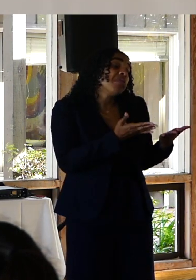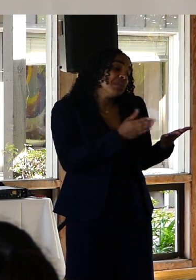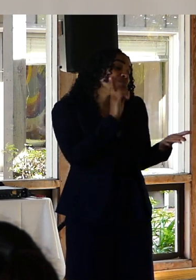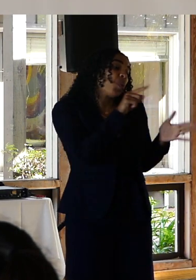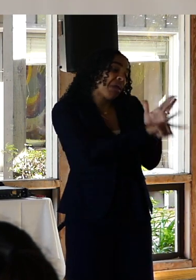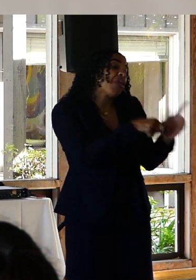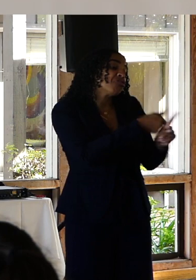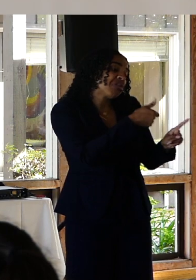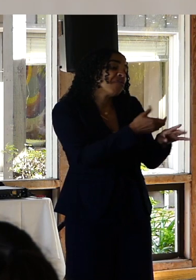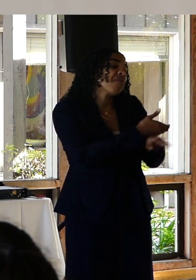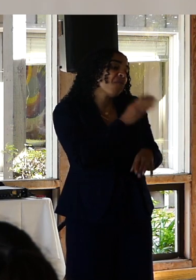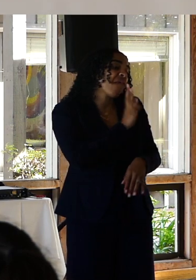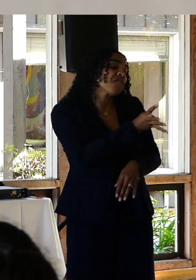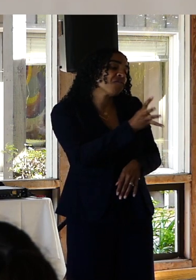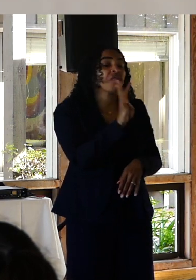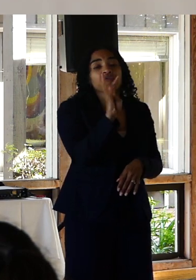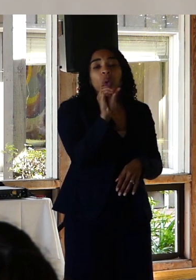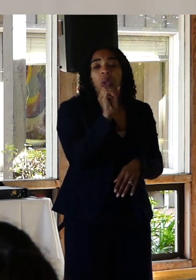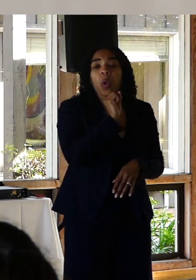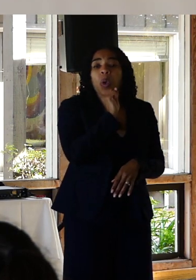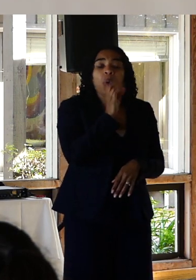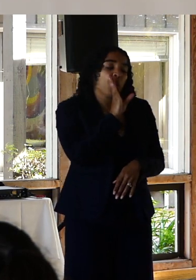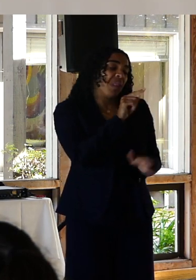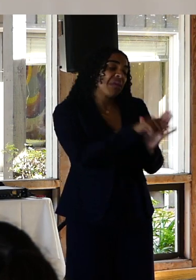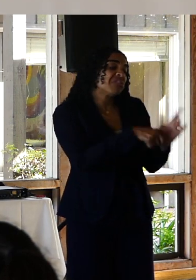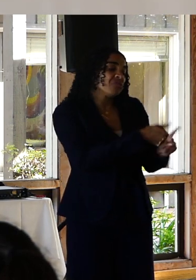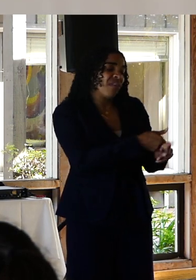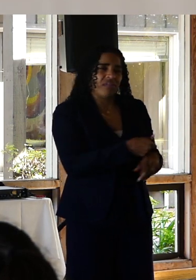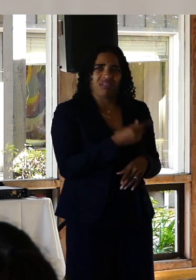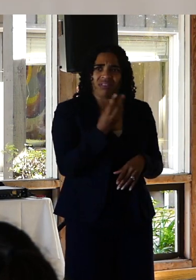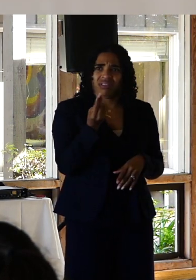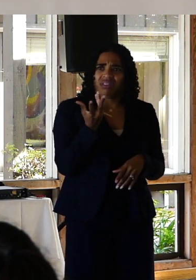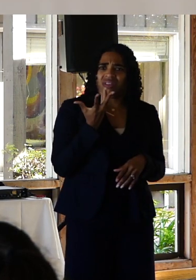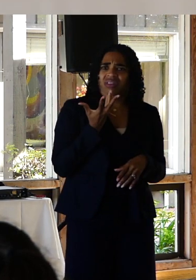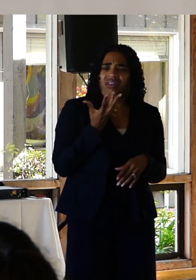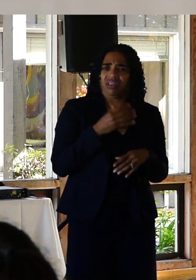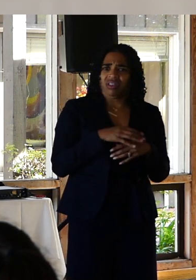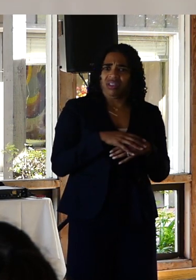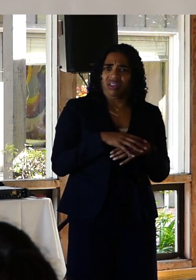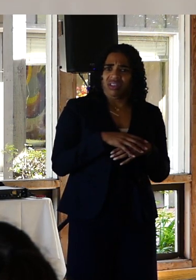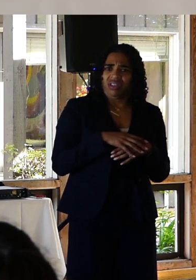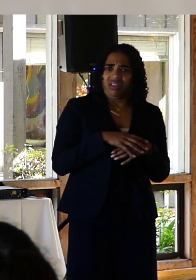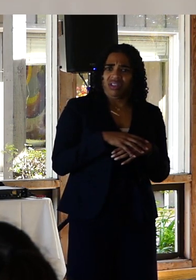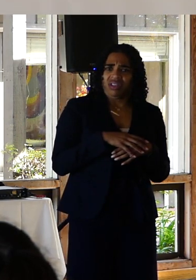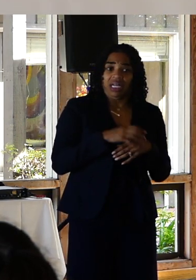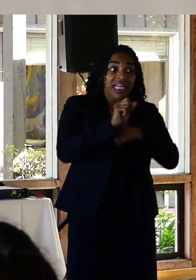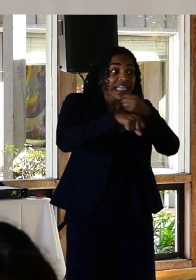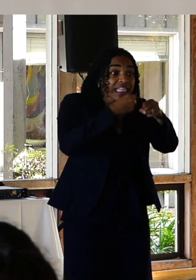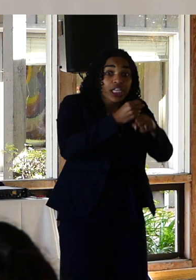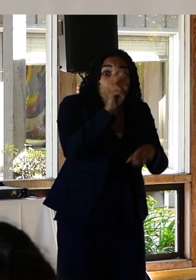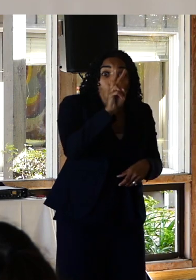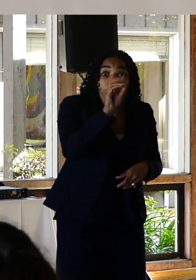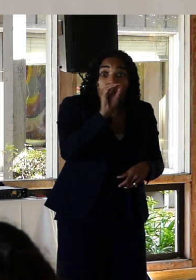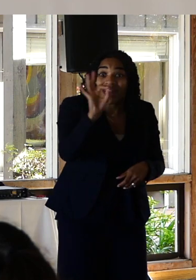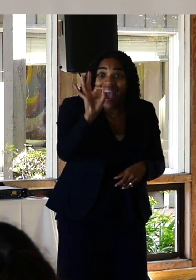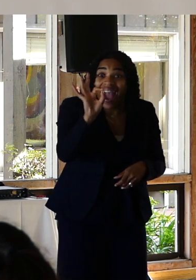die by suicide before I turned 40. As recently as 2009 Time magazine